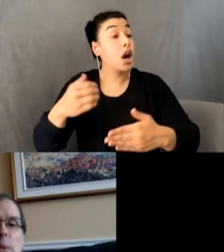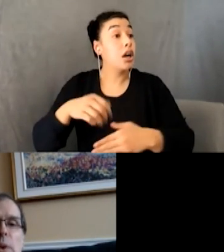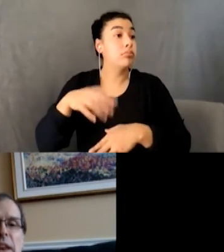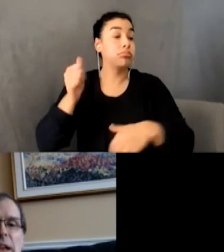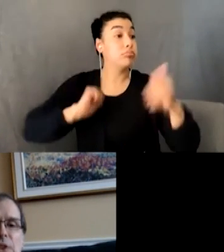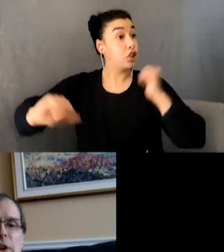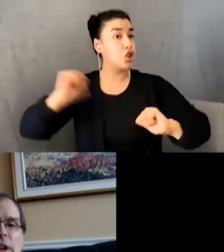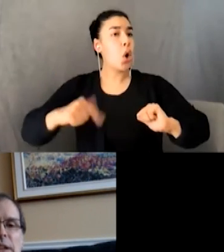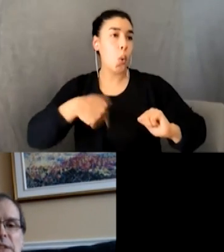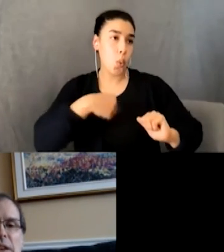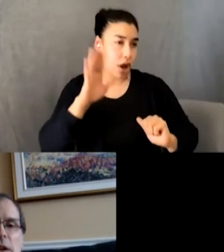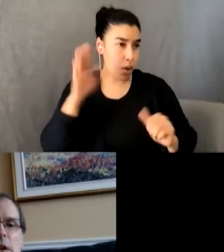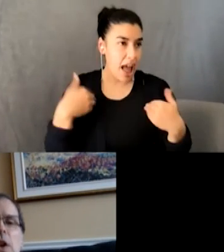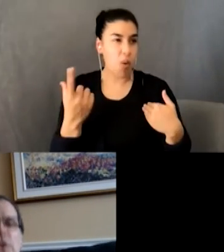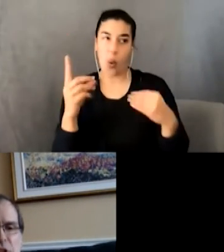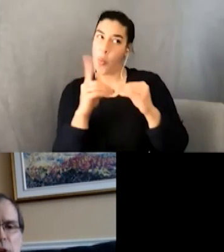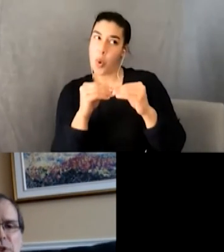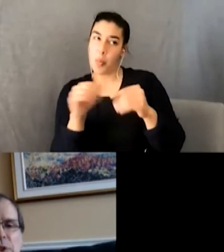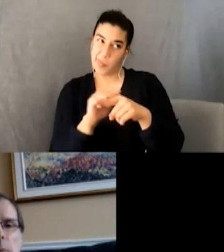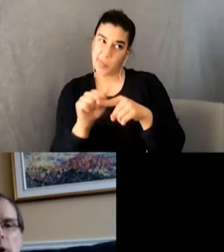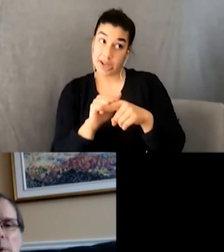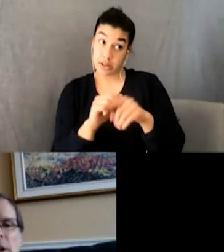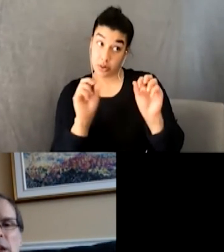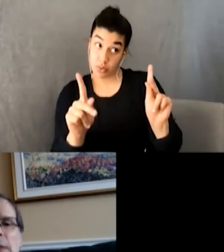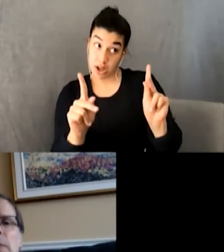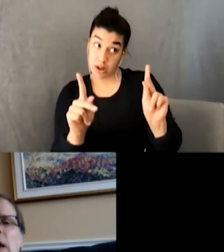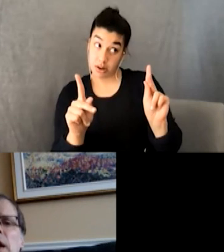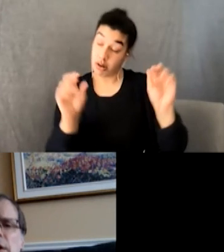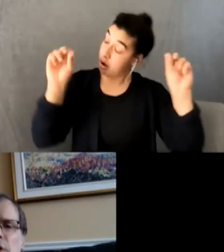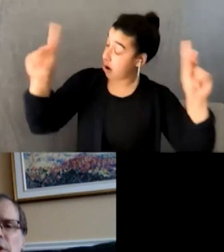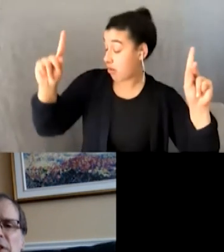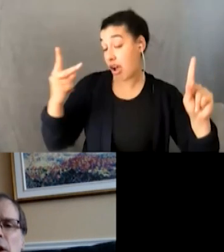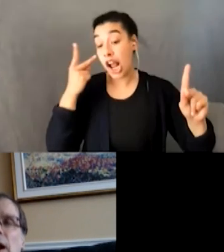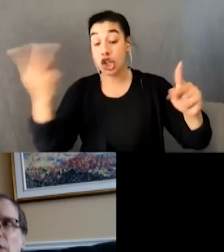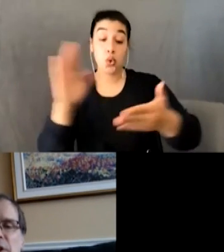could answer, he said, “See you in school tomorrow!” He took his gear out to the car.